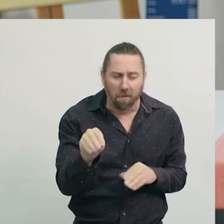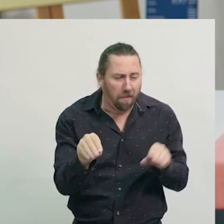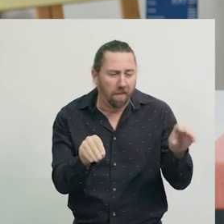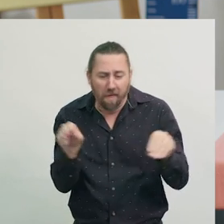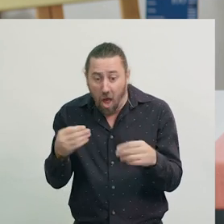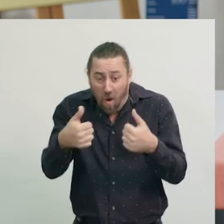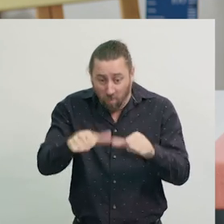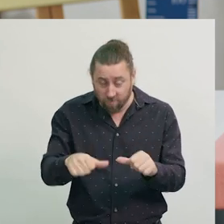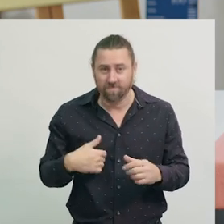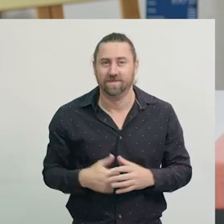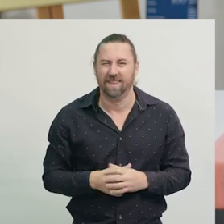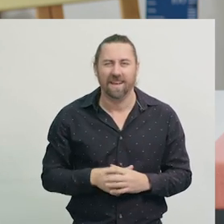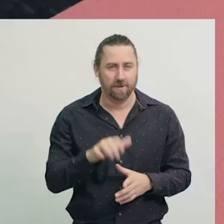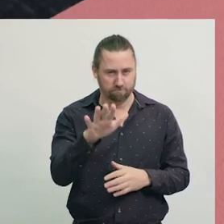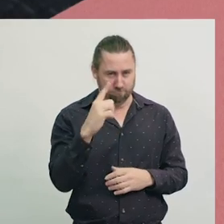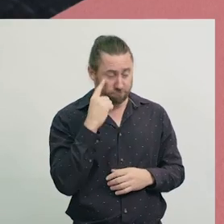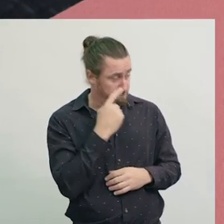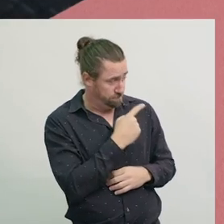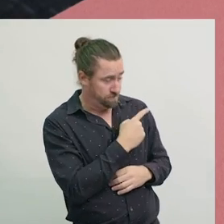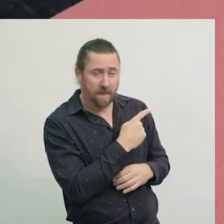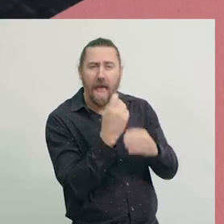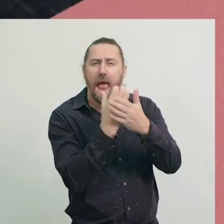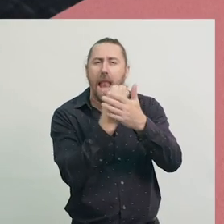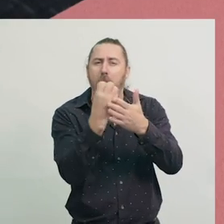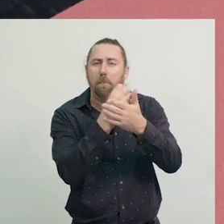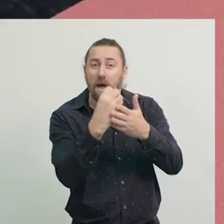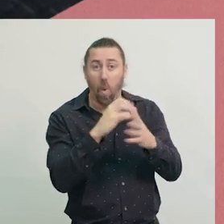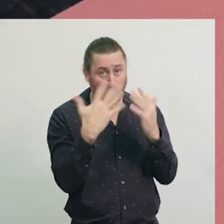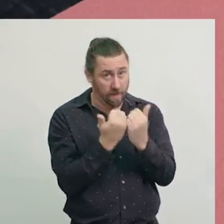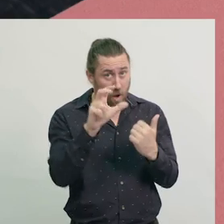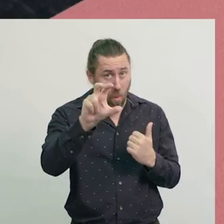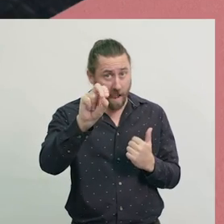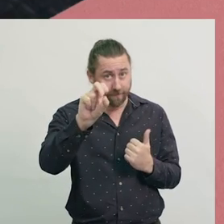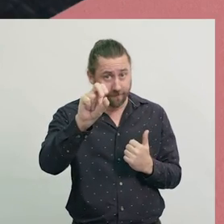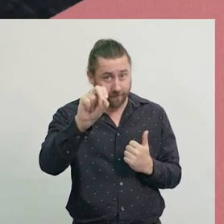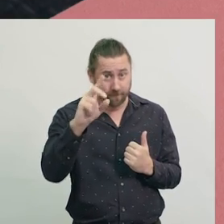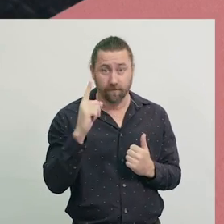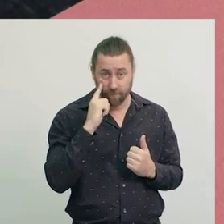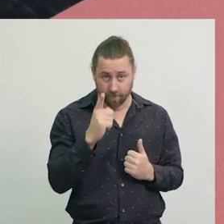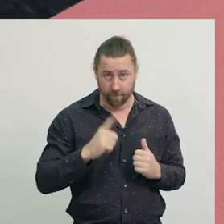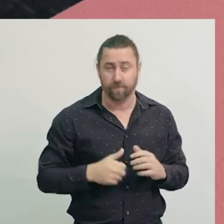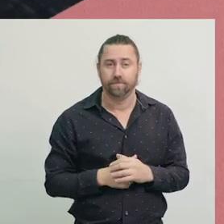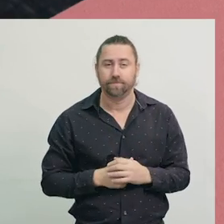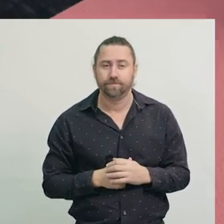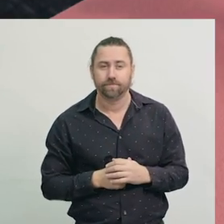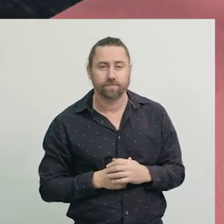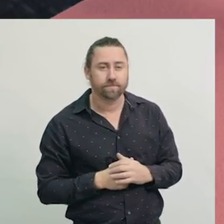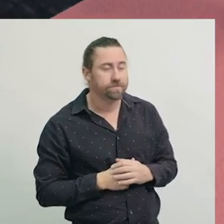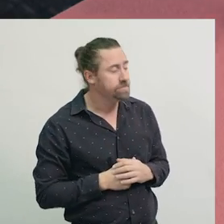I'm going to place these 12 numbers around my clock, and count them as I do it.